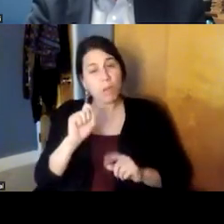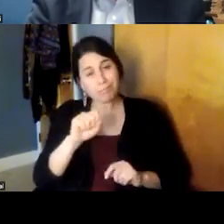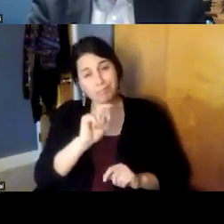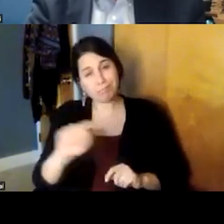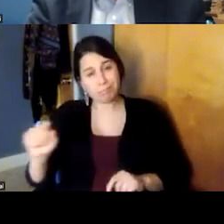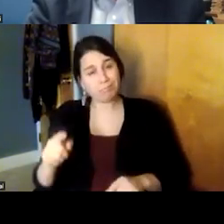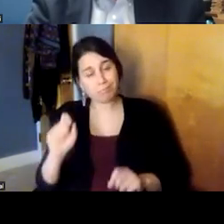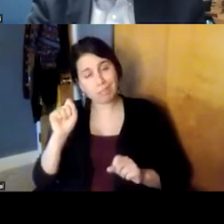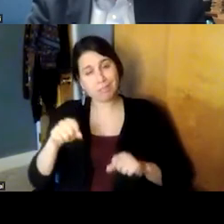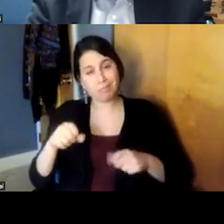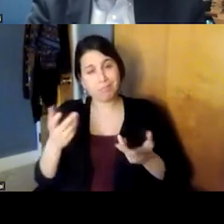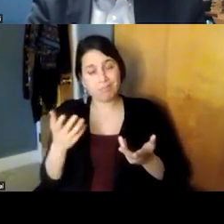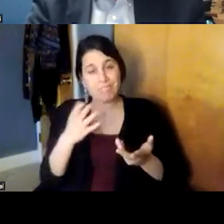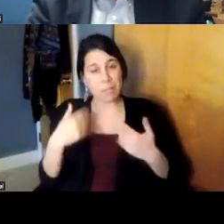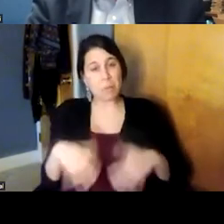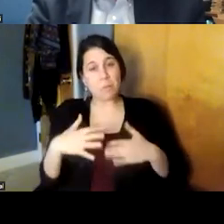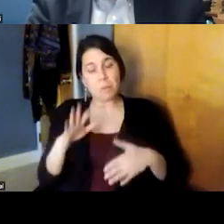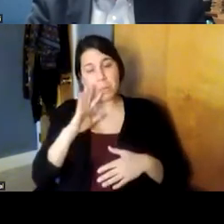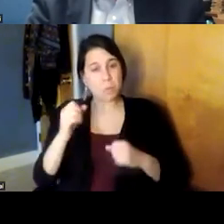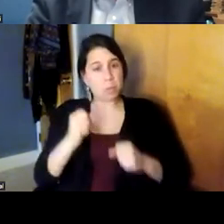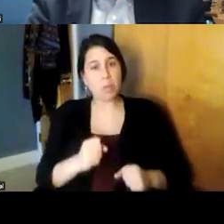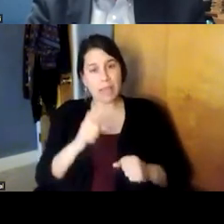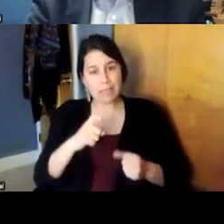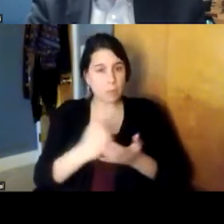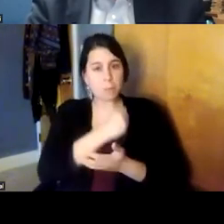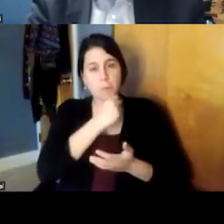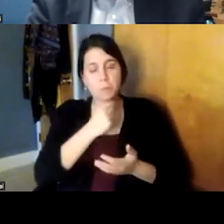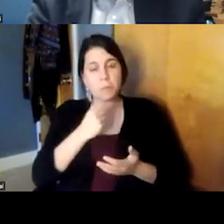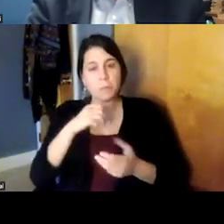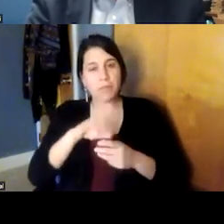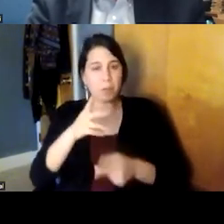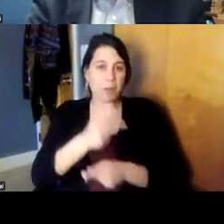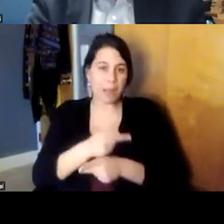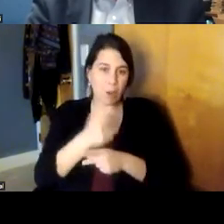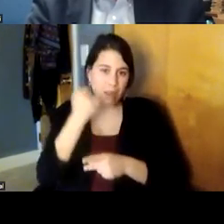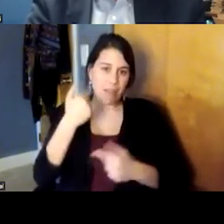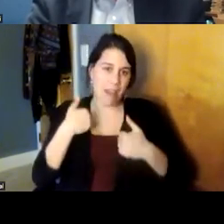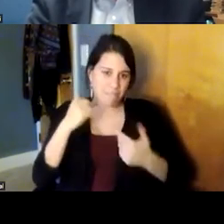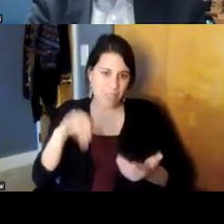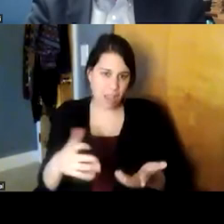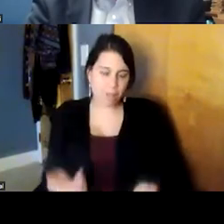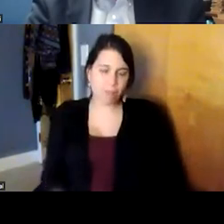that for them is a strength that also needs to be leveraged in their care um in in a thoughtful